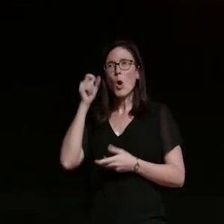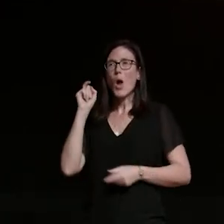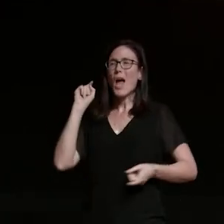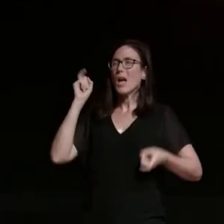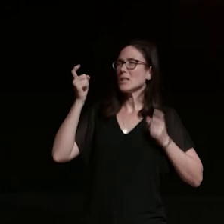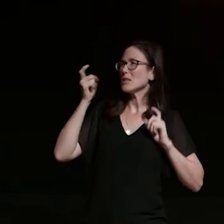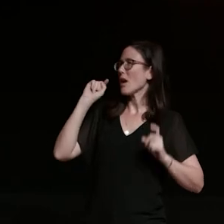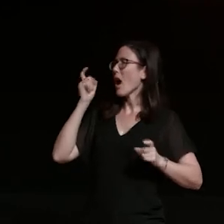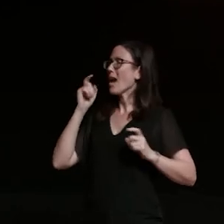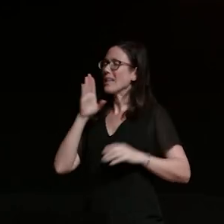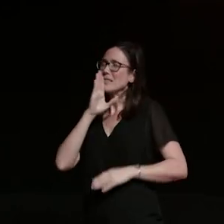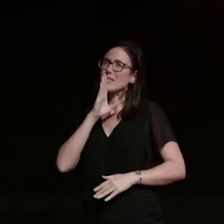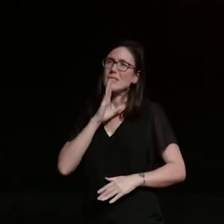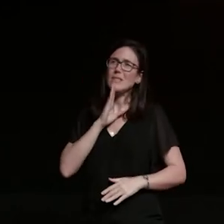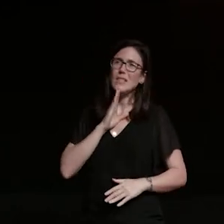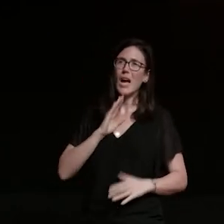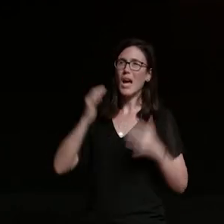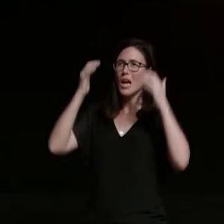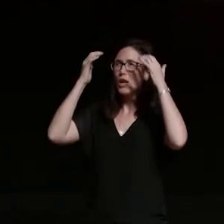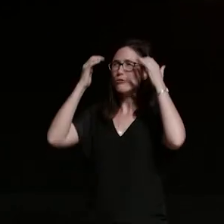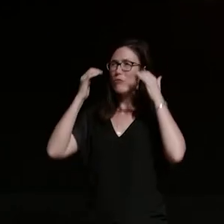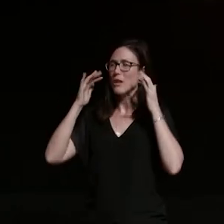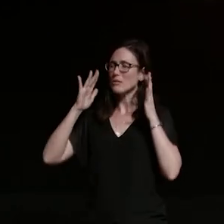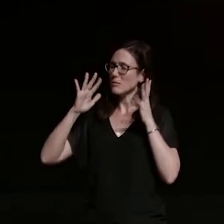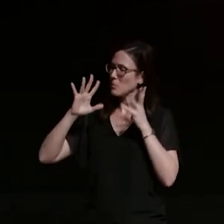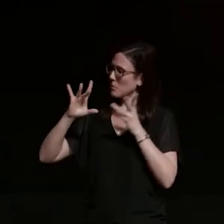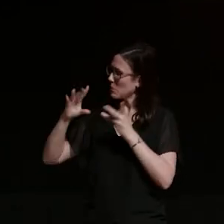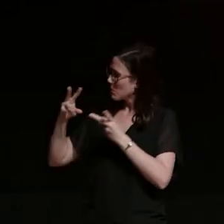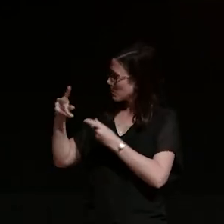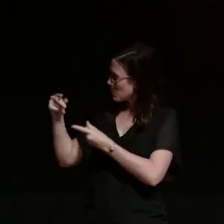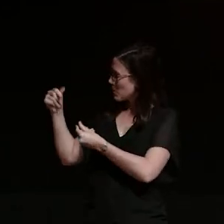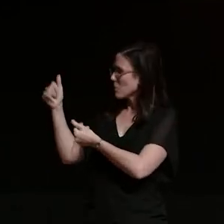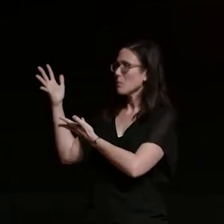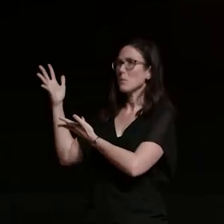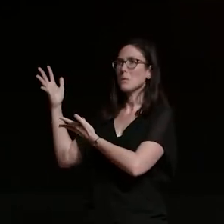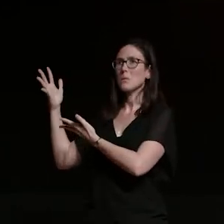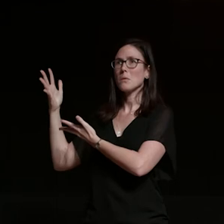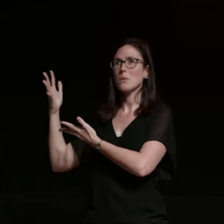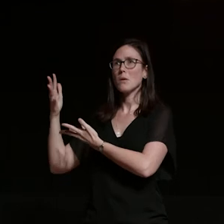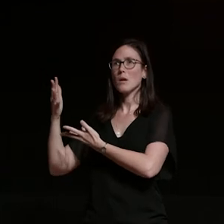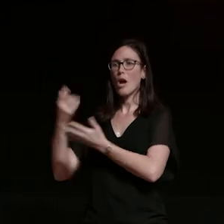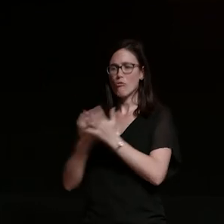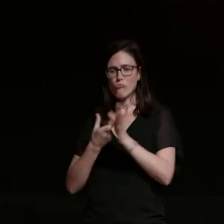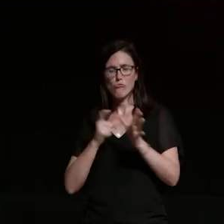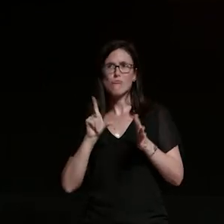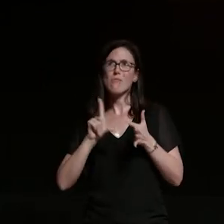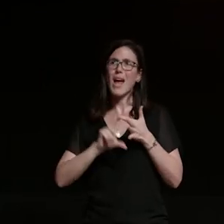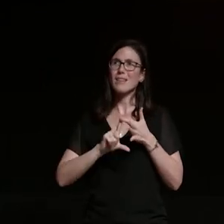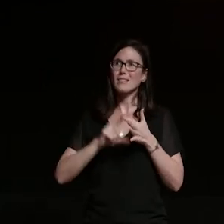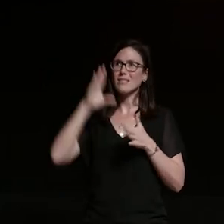stress gets smaller and then things like race gender and age cease to matter and the pleasure